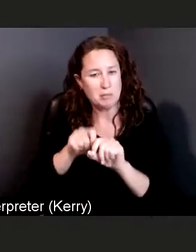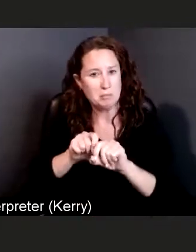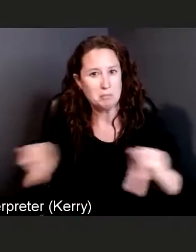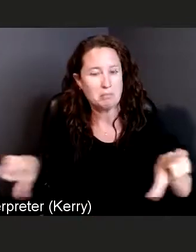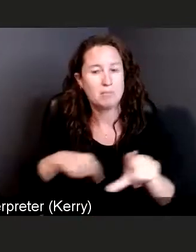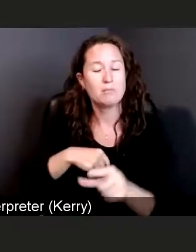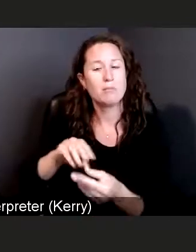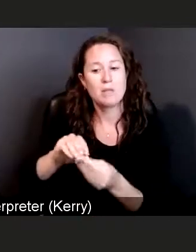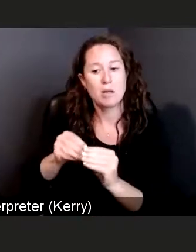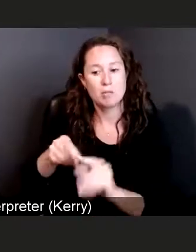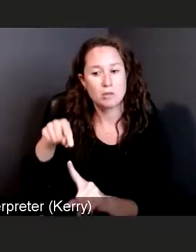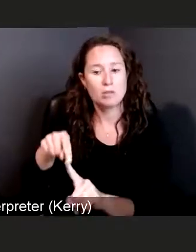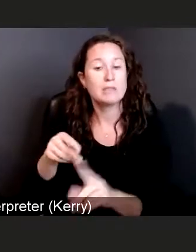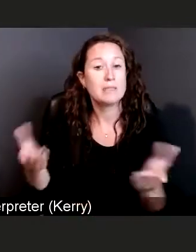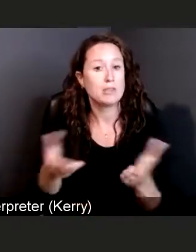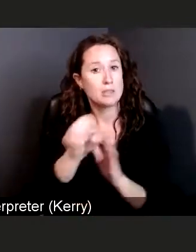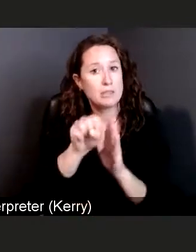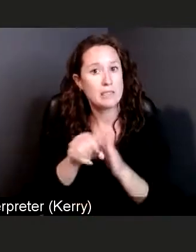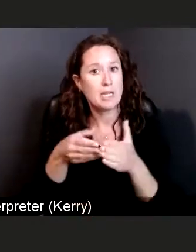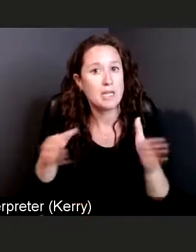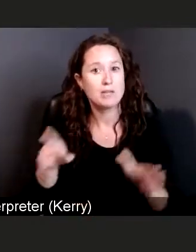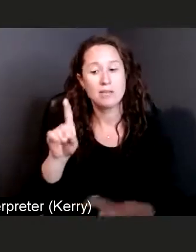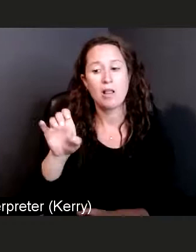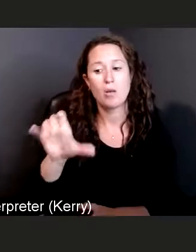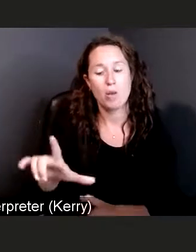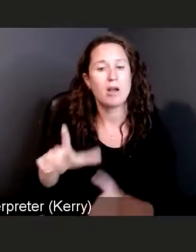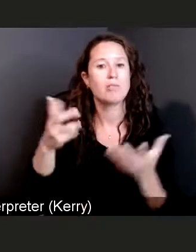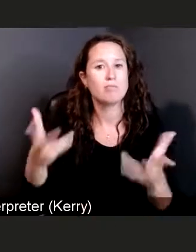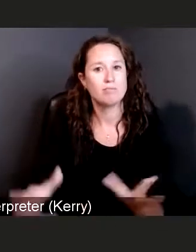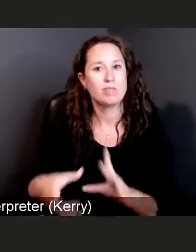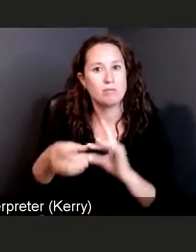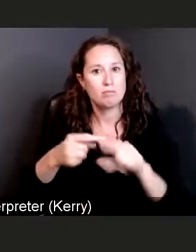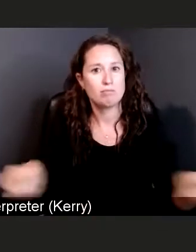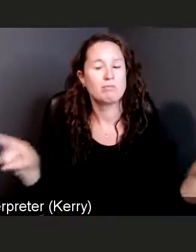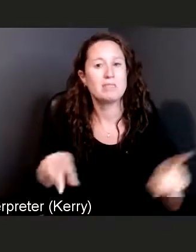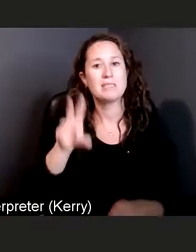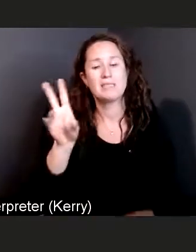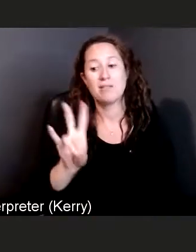has noted that 73.6% of Delawareans age 18 years or older,